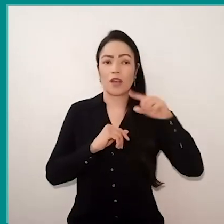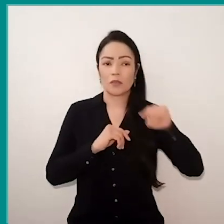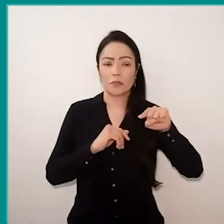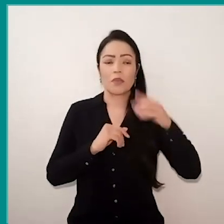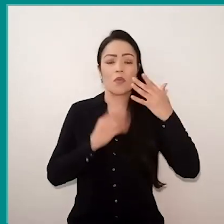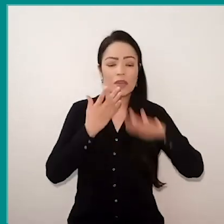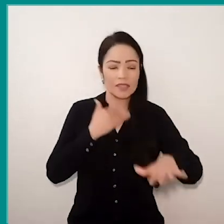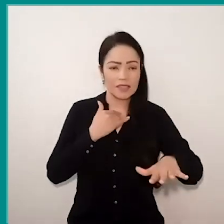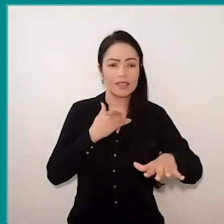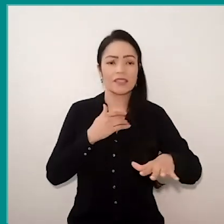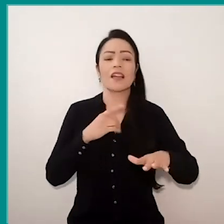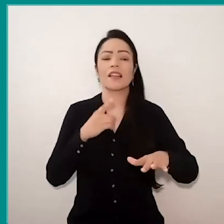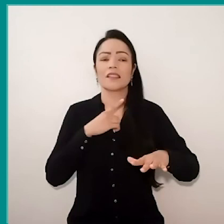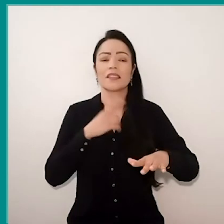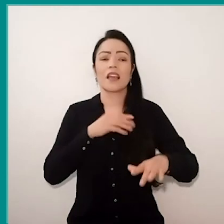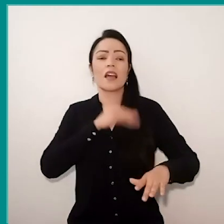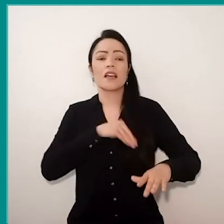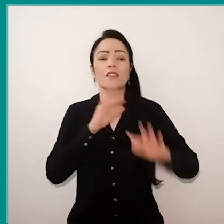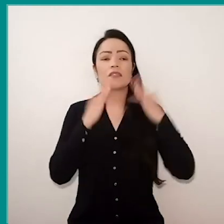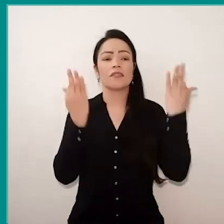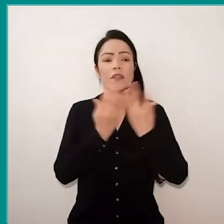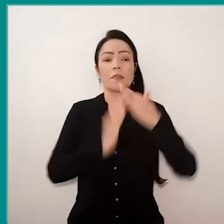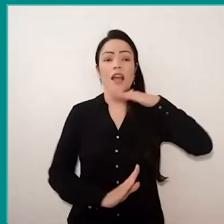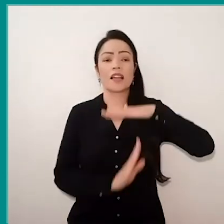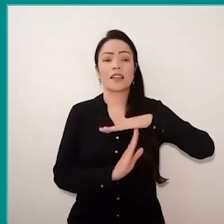they have a family income of up to three minimum wages,